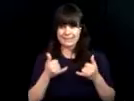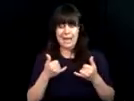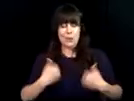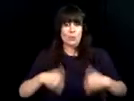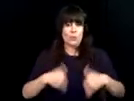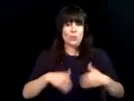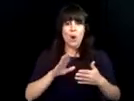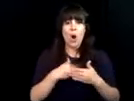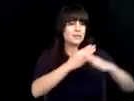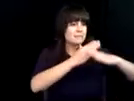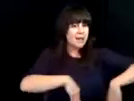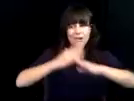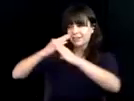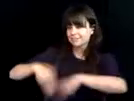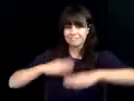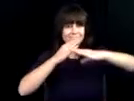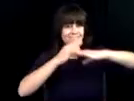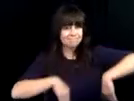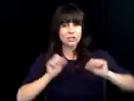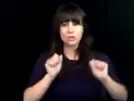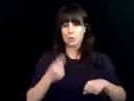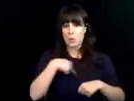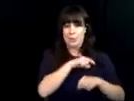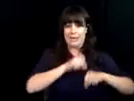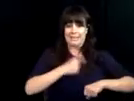As we look back at the early days of keyboarding to today